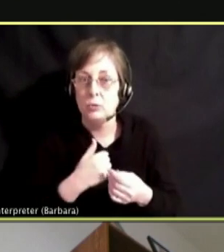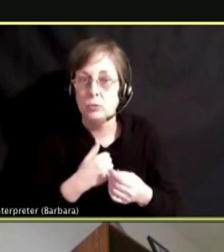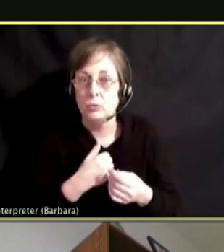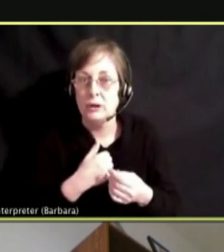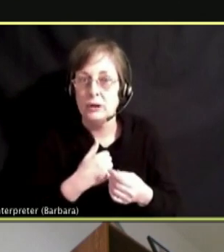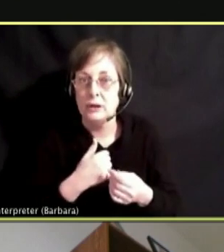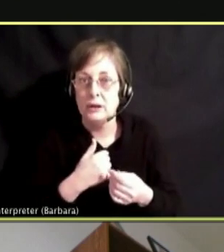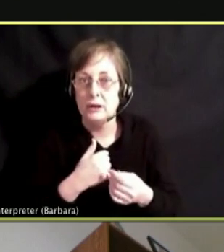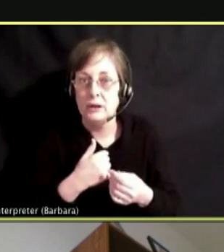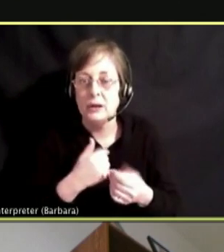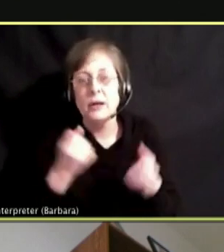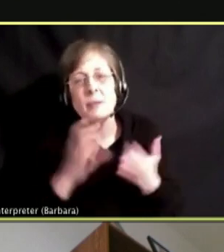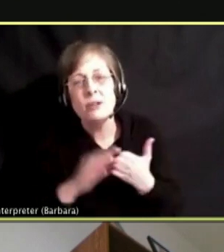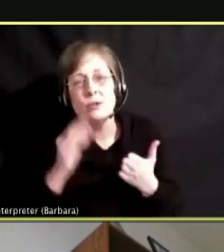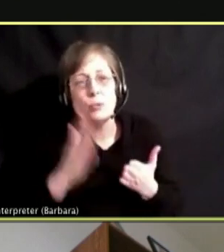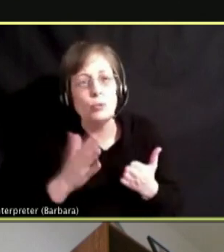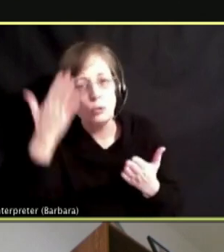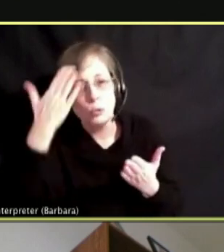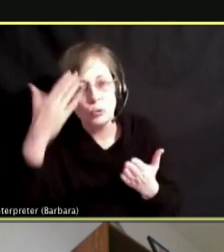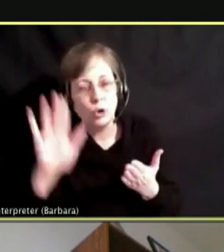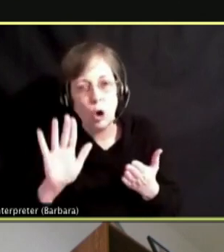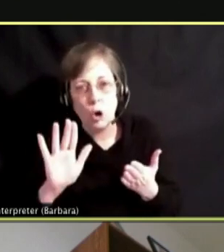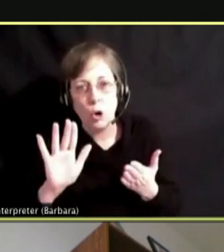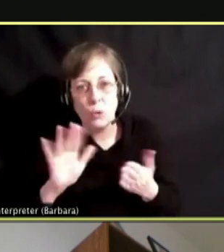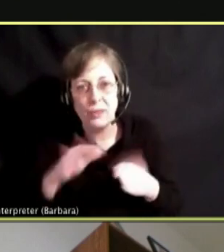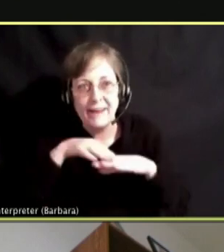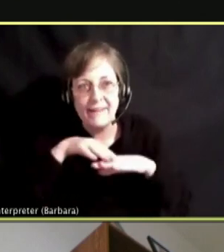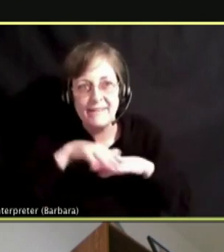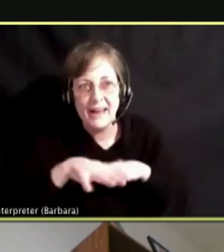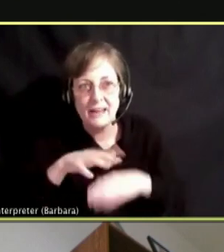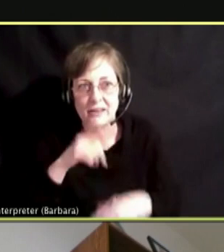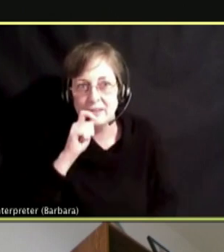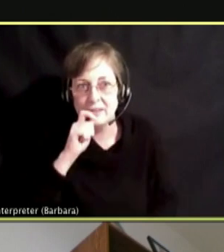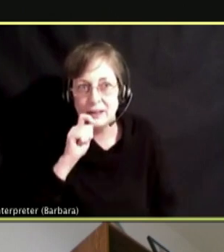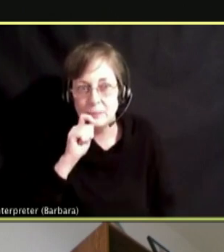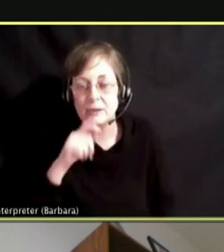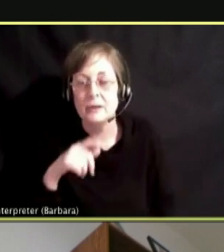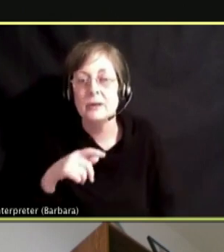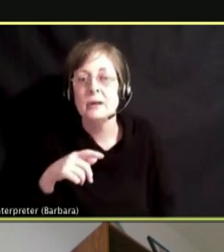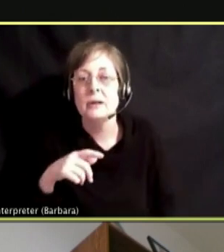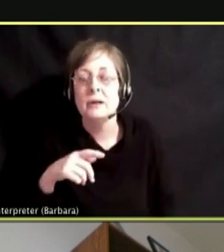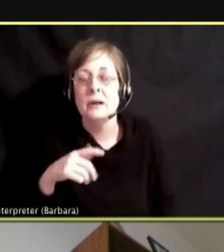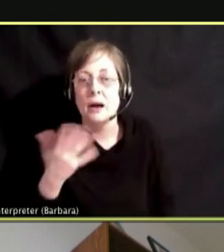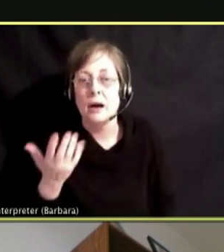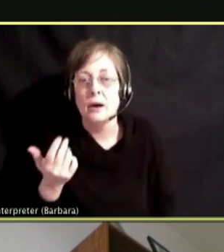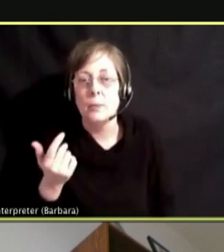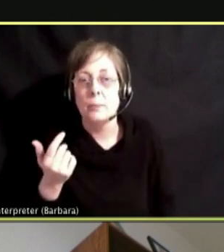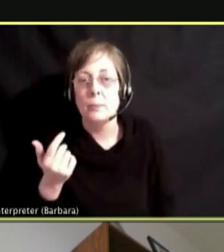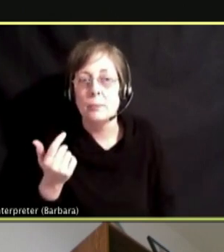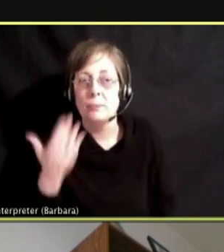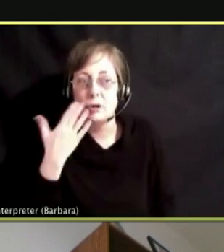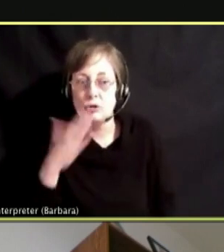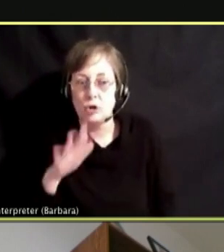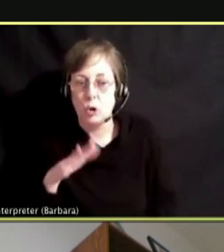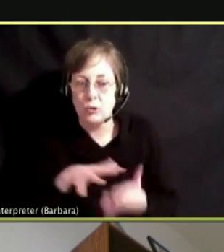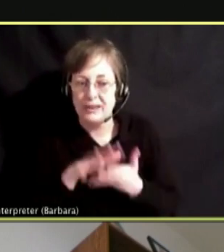THE EFFECTS. THEY DON'T KNOW WHAT THE DAMAGE OF THIS IS.